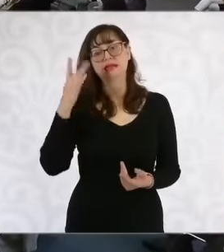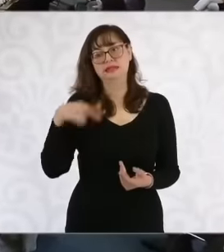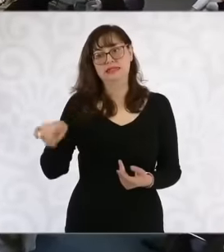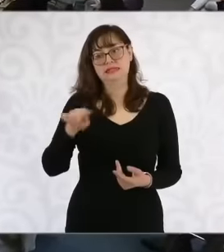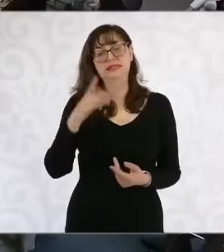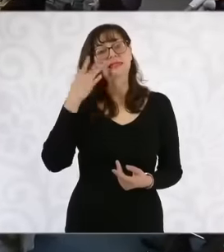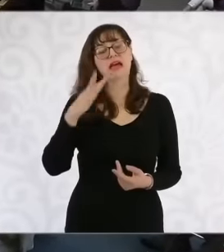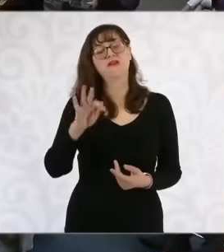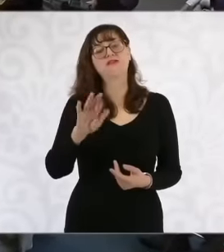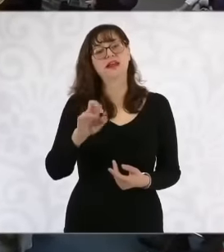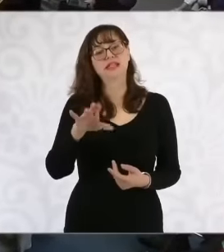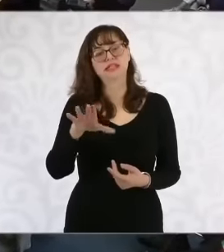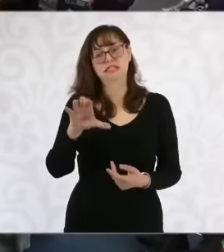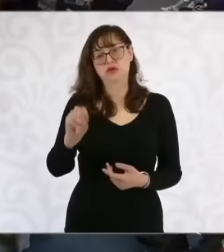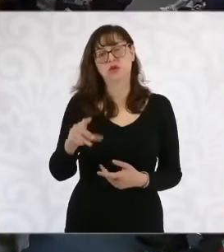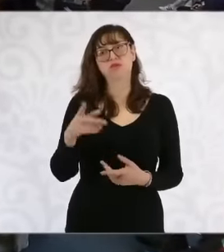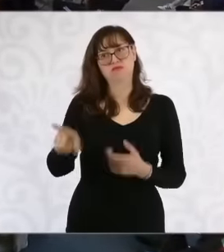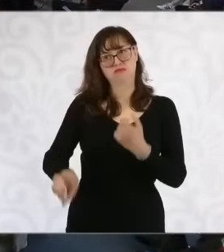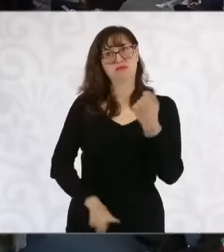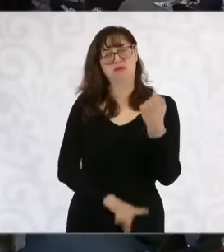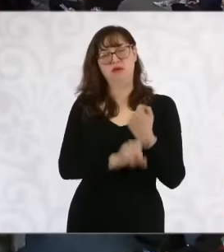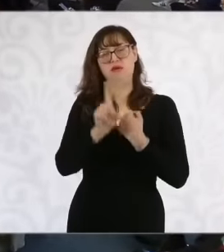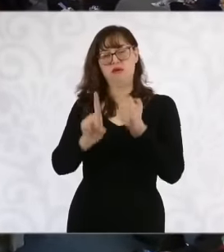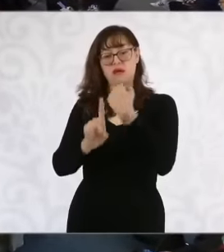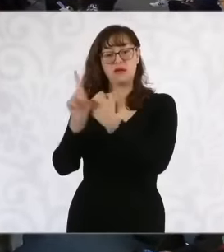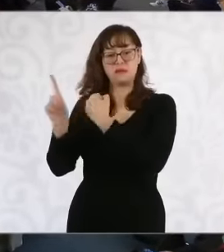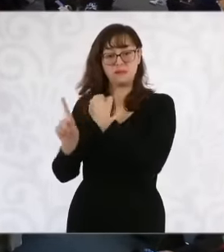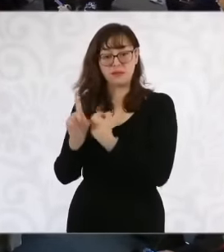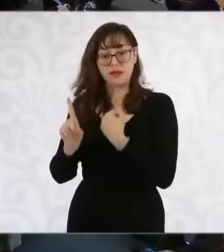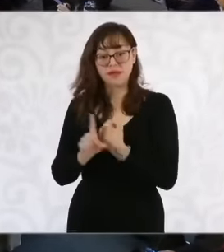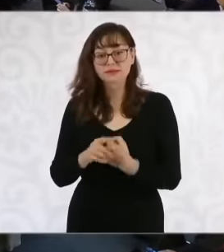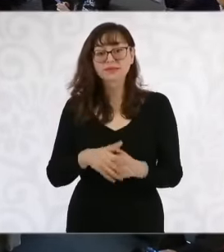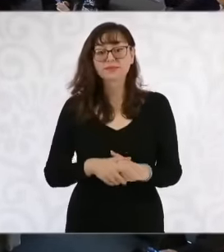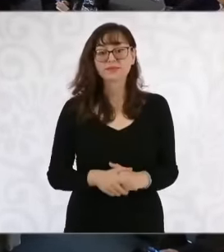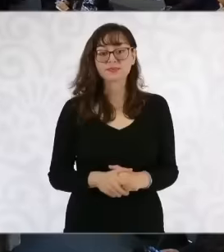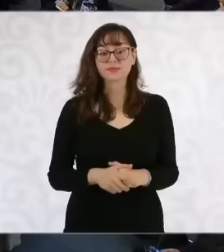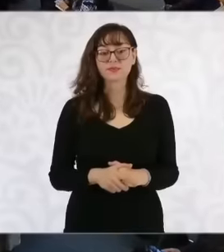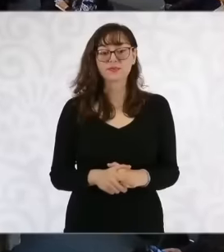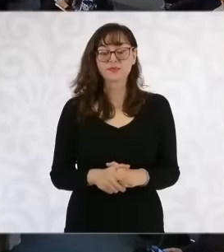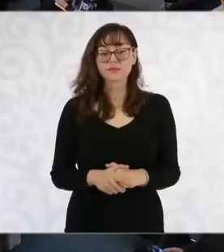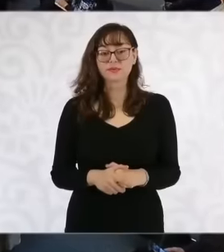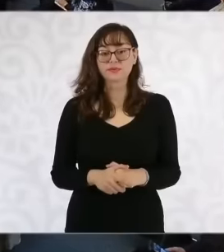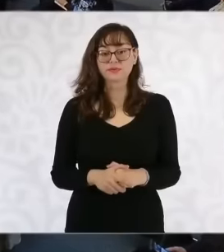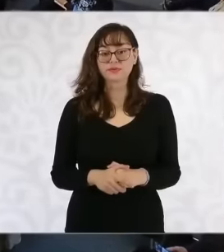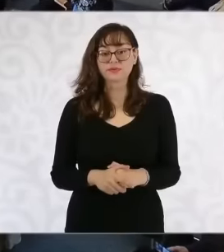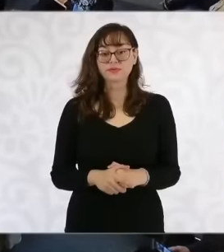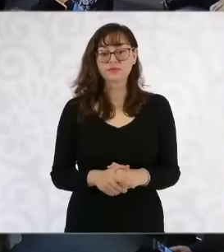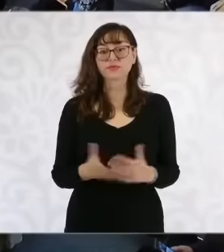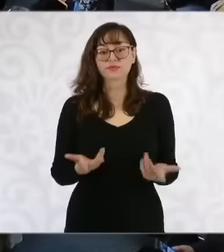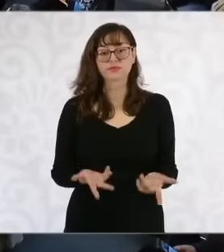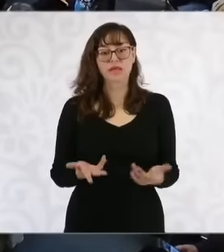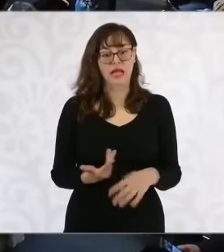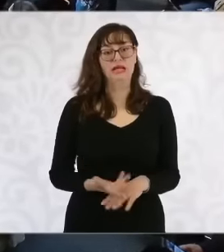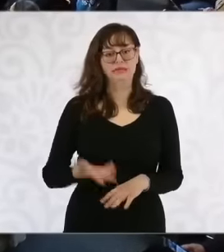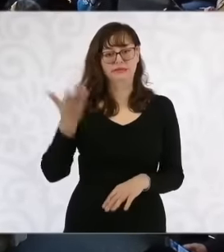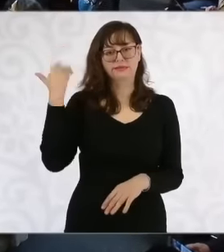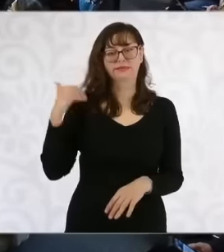impacted. I heard the other day in the morning conference that you said that